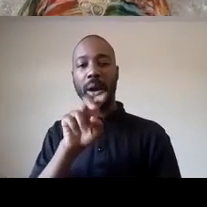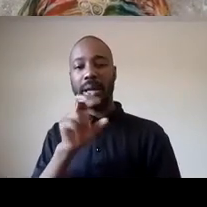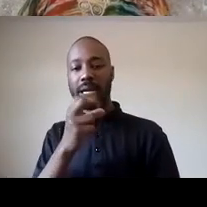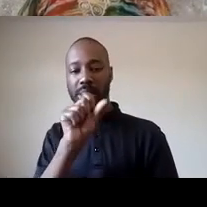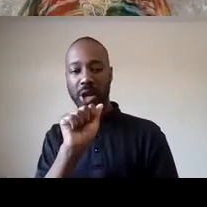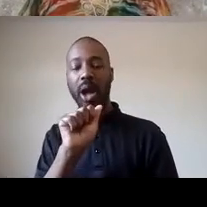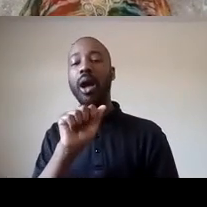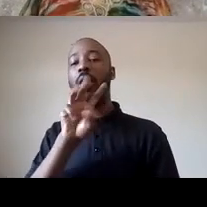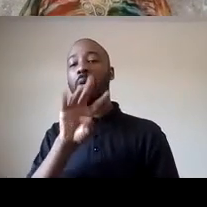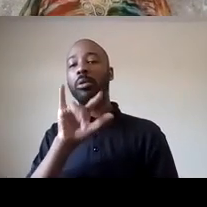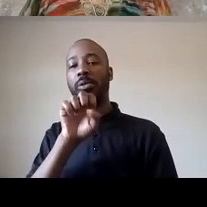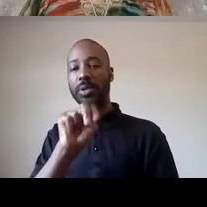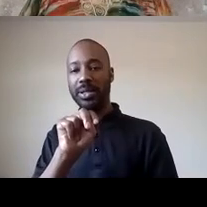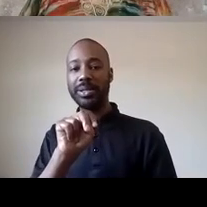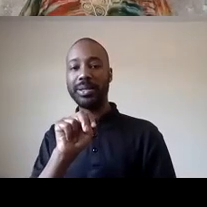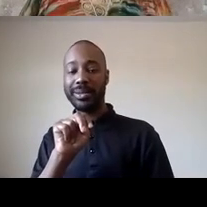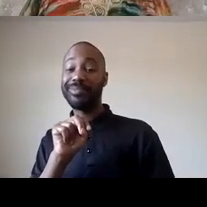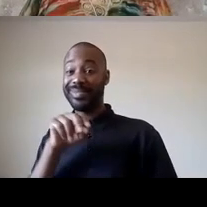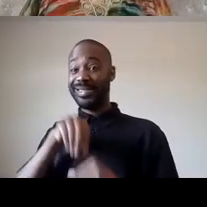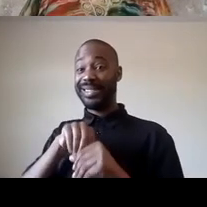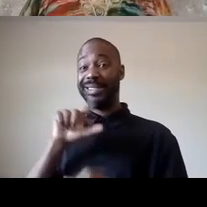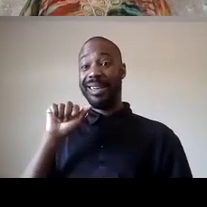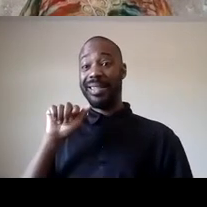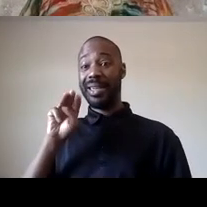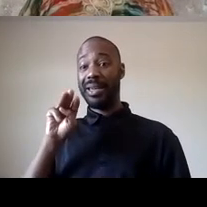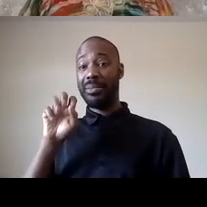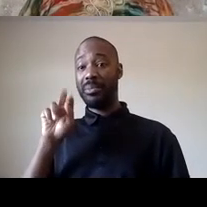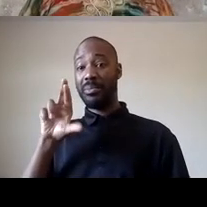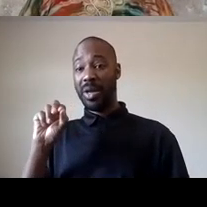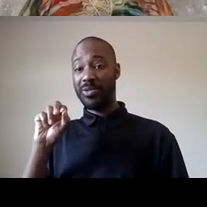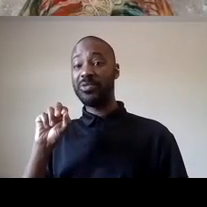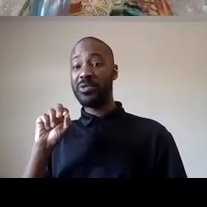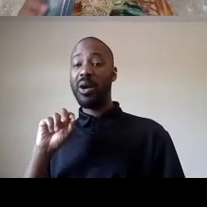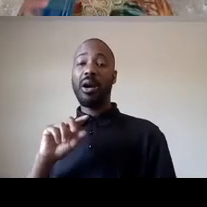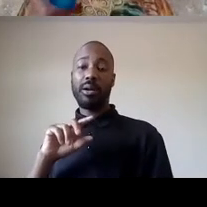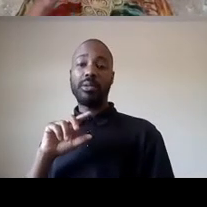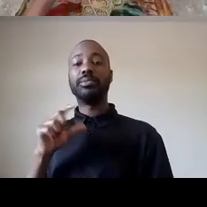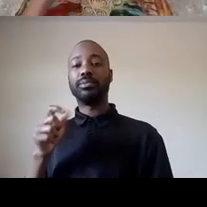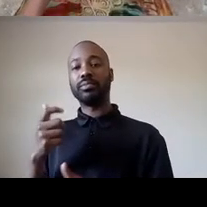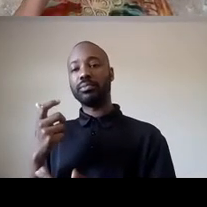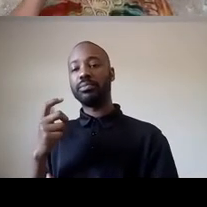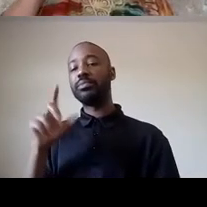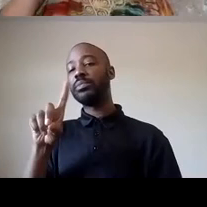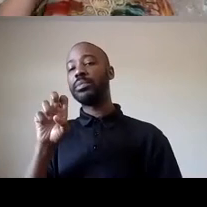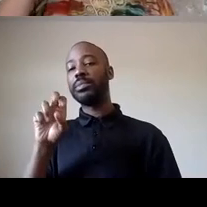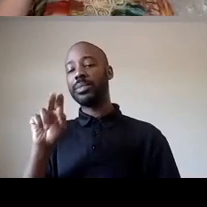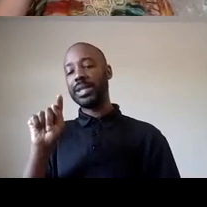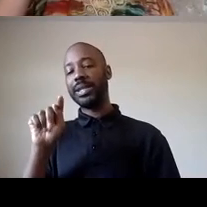killed inside la metro detention center by lapd